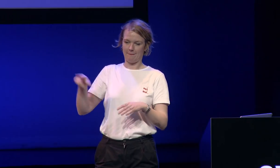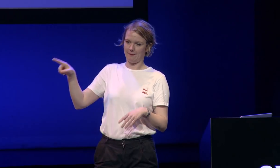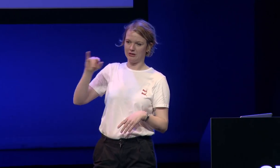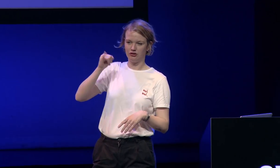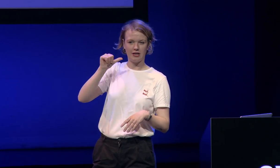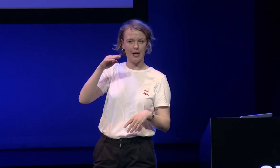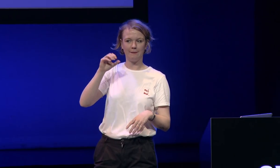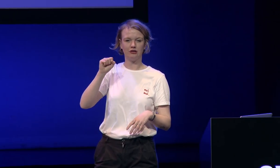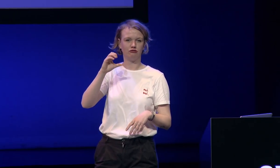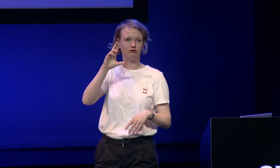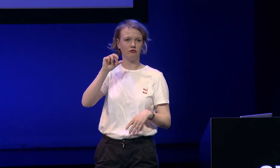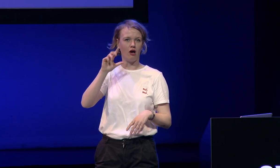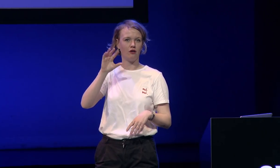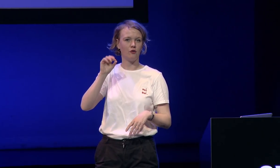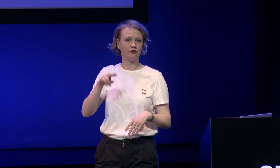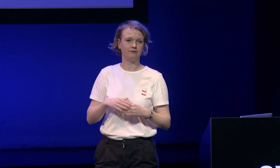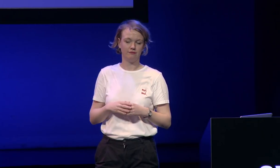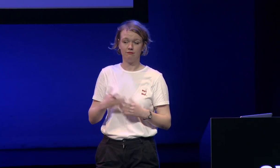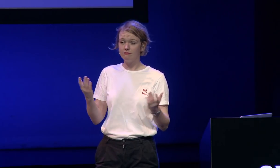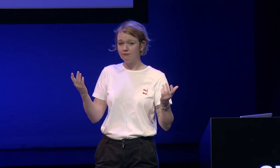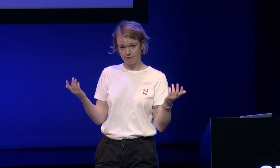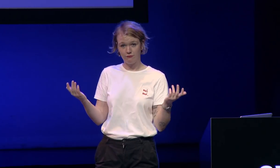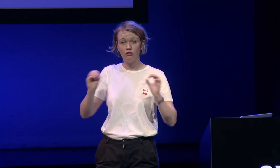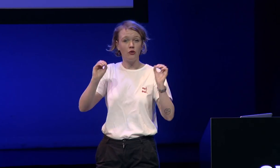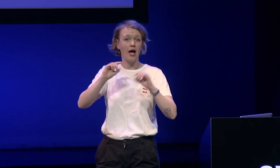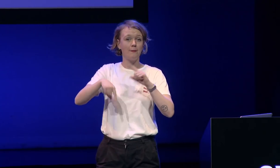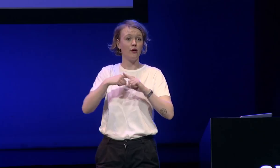would like to end this quote with endless talk with this quote from James